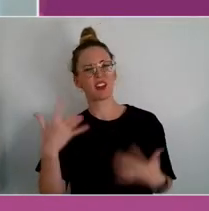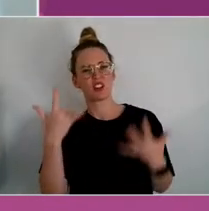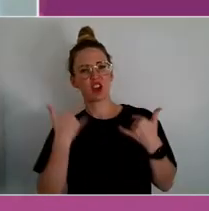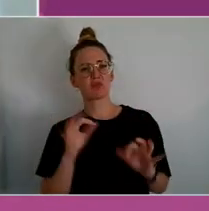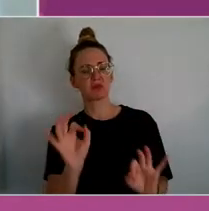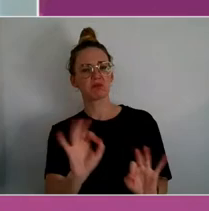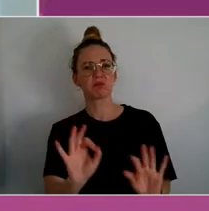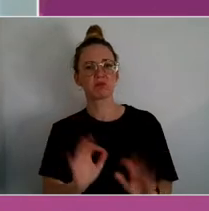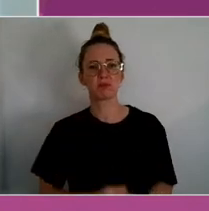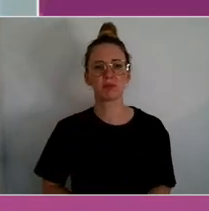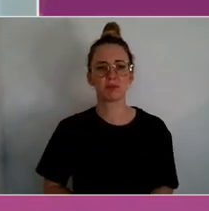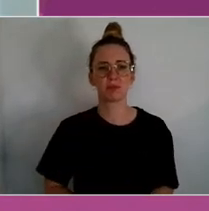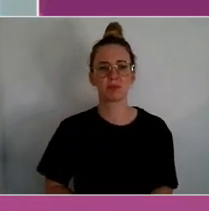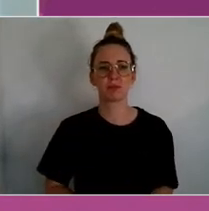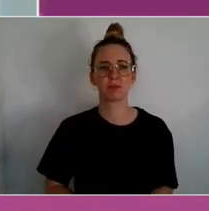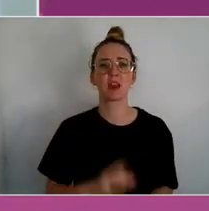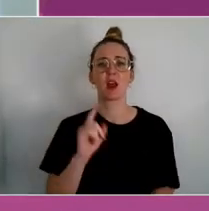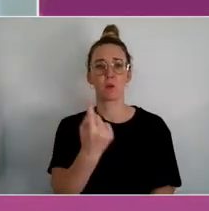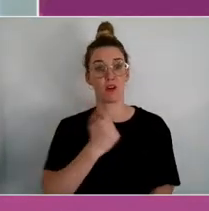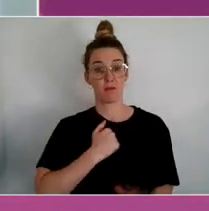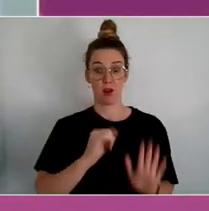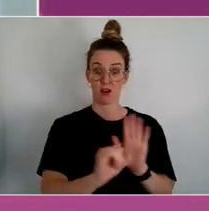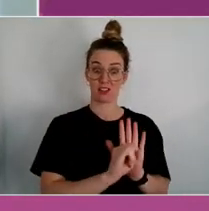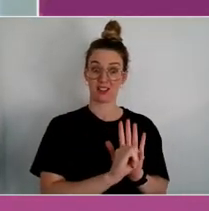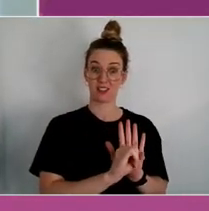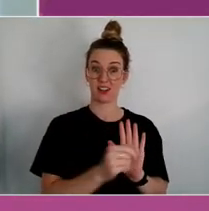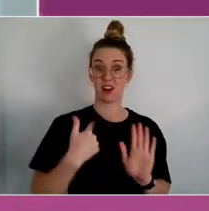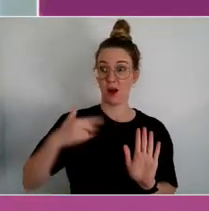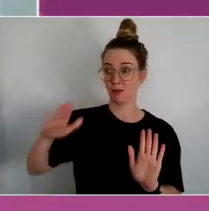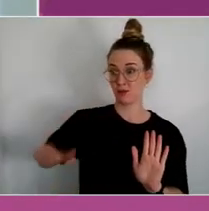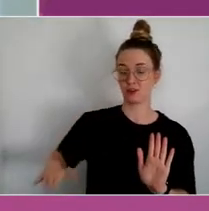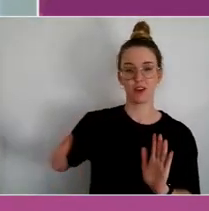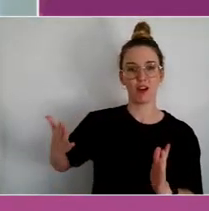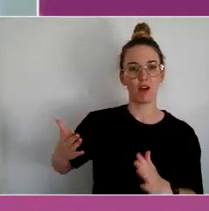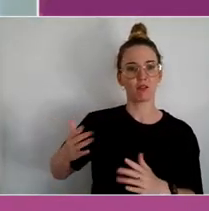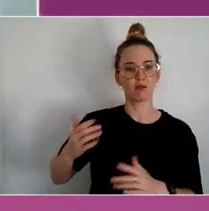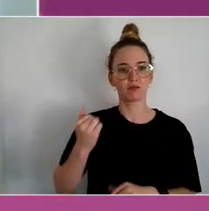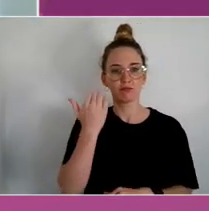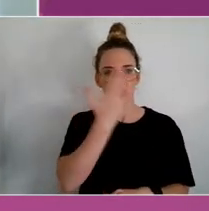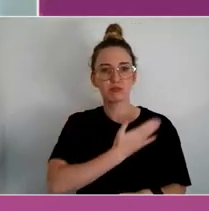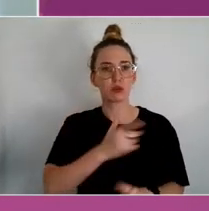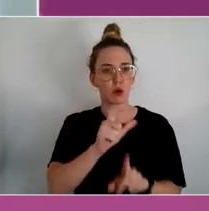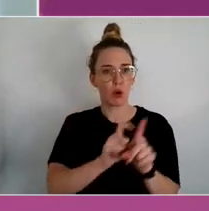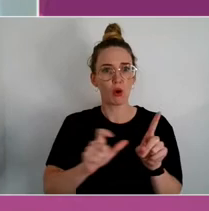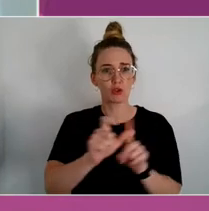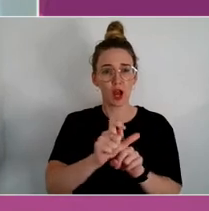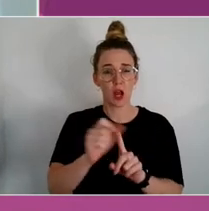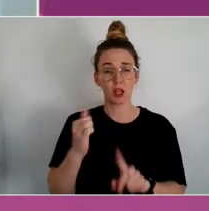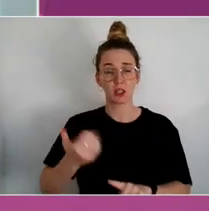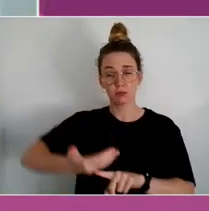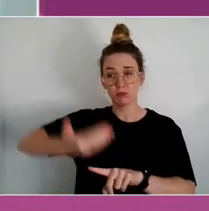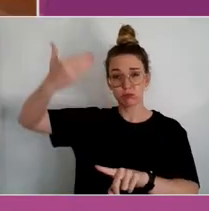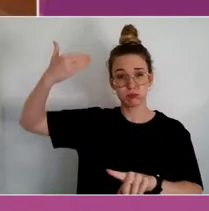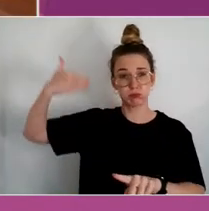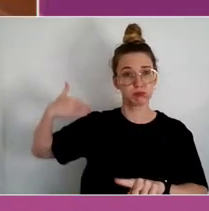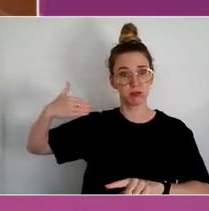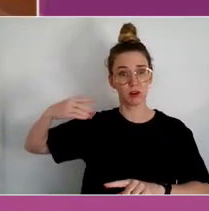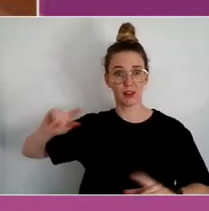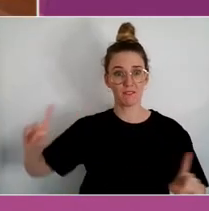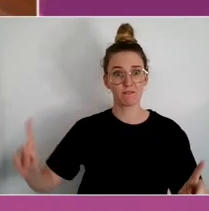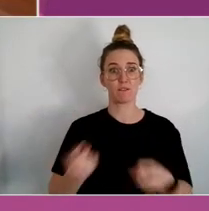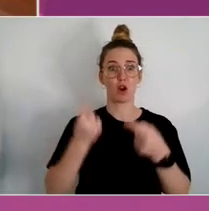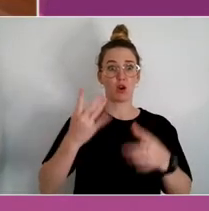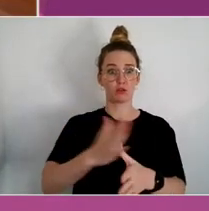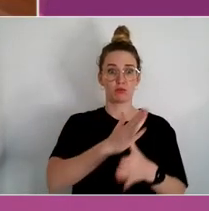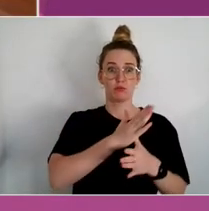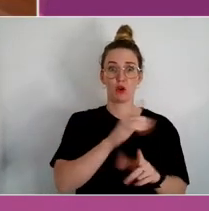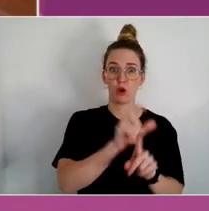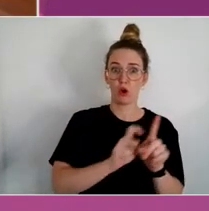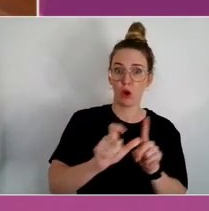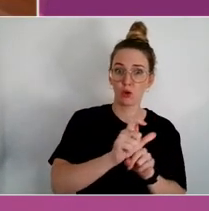One of those parts of my identity is I'm a child of an ancient culture.